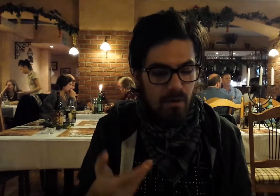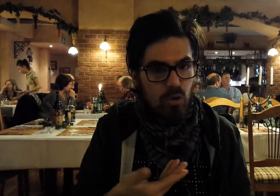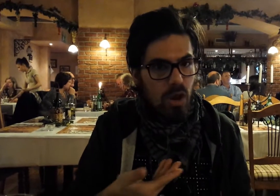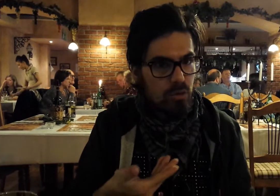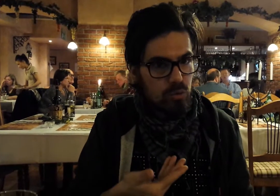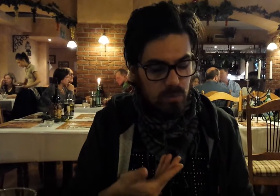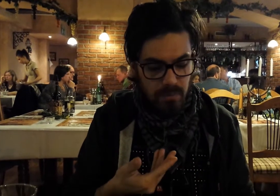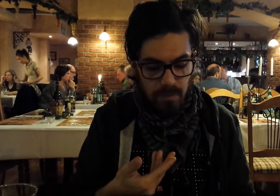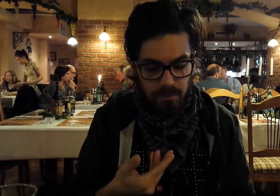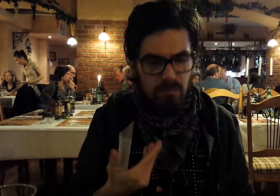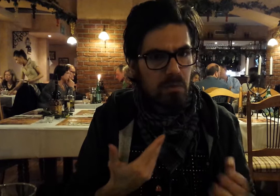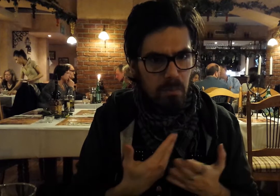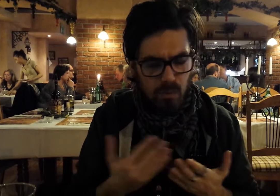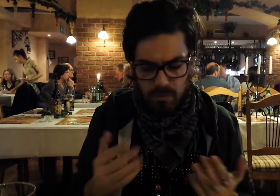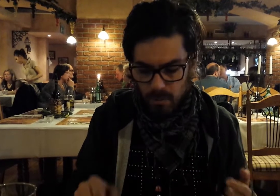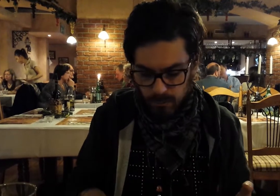came the soup, let's try.